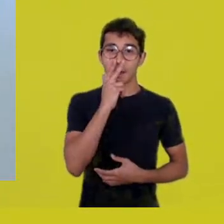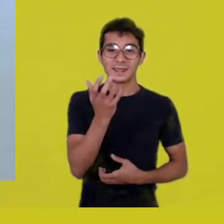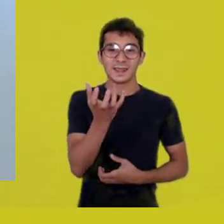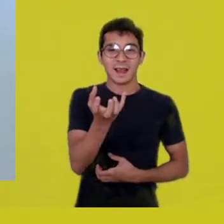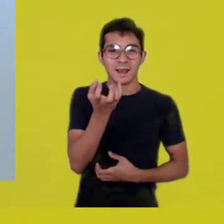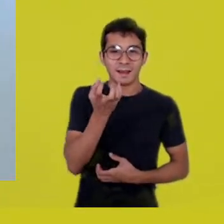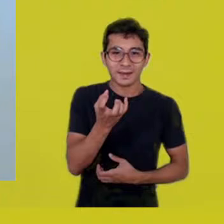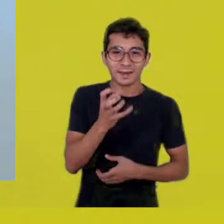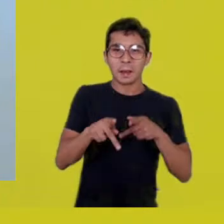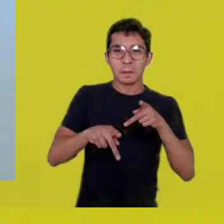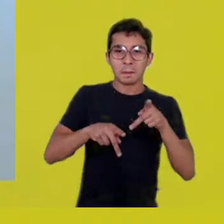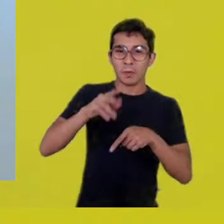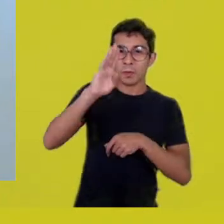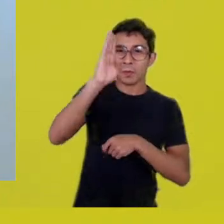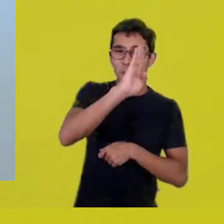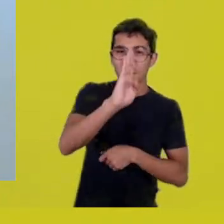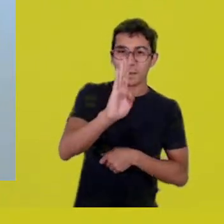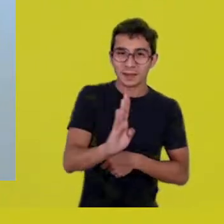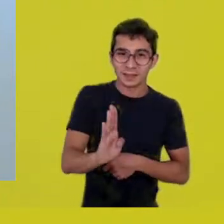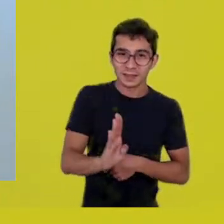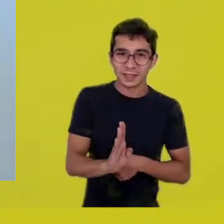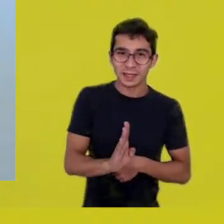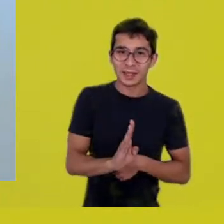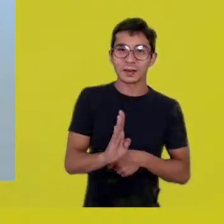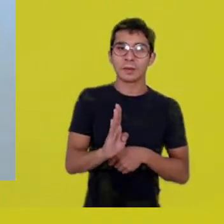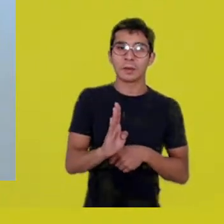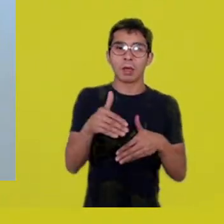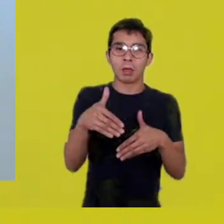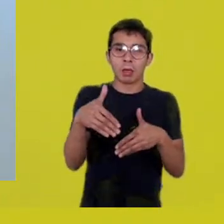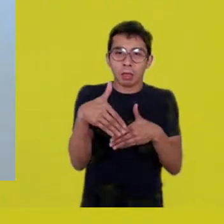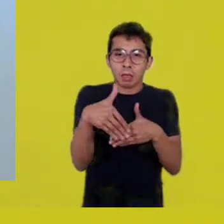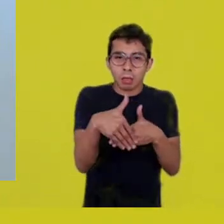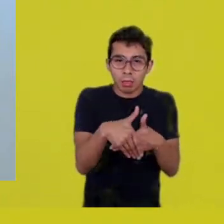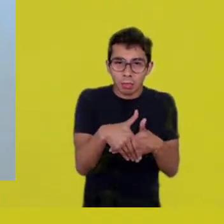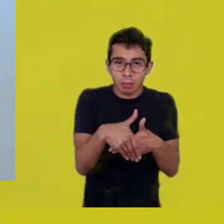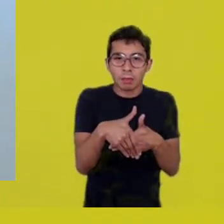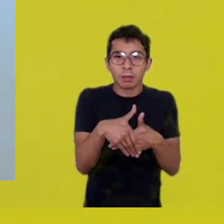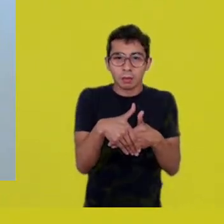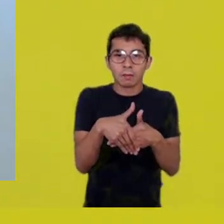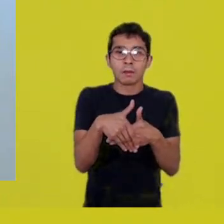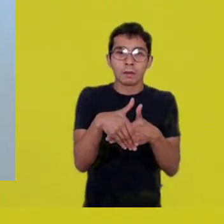to submit itself to Western thought